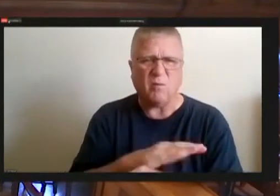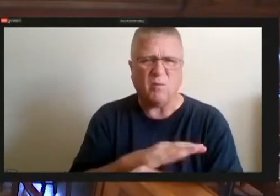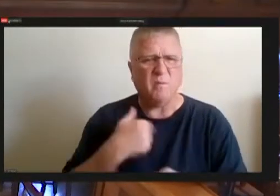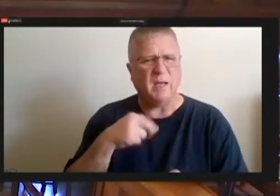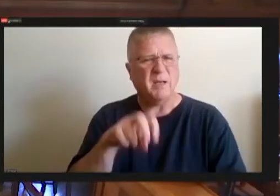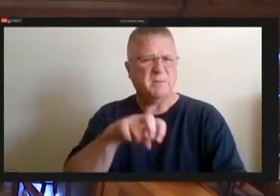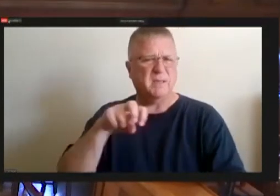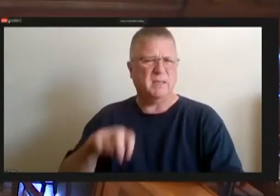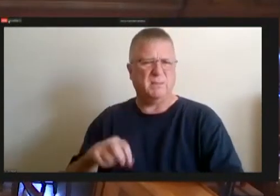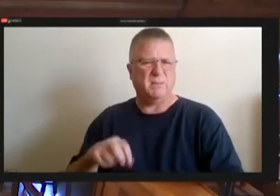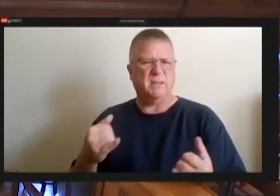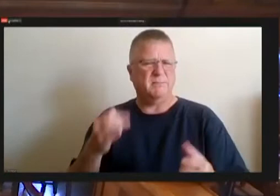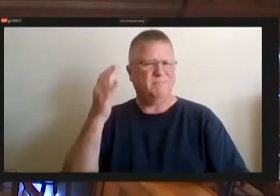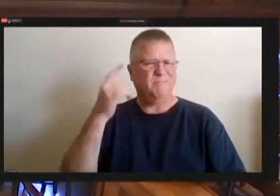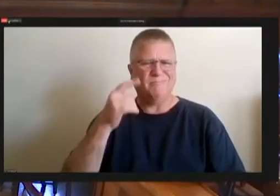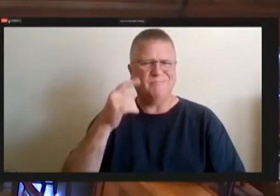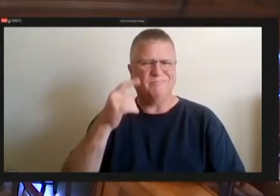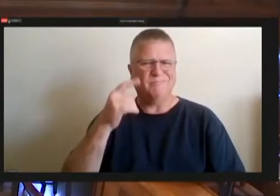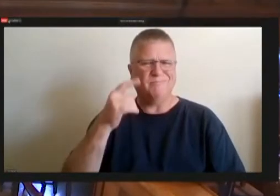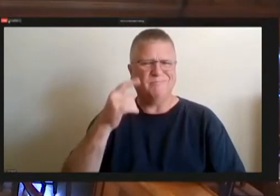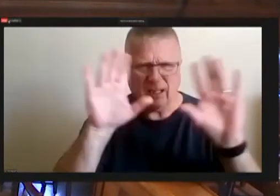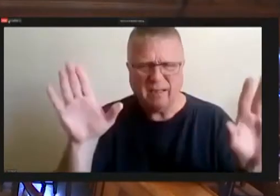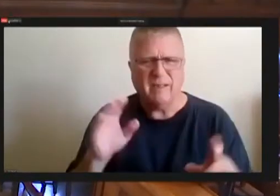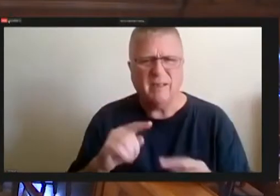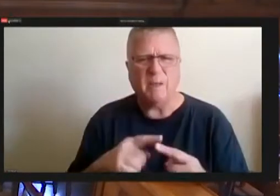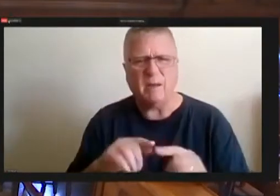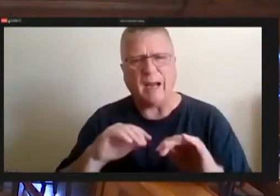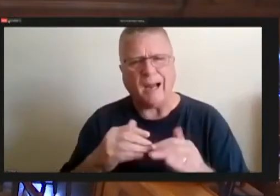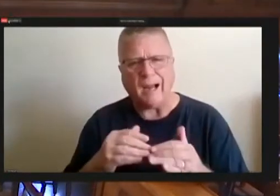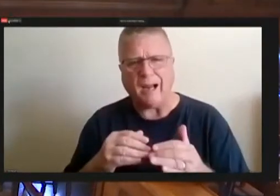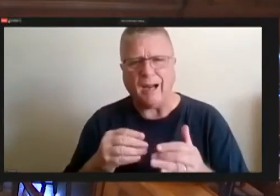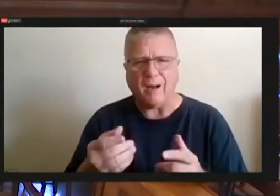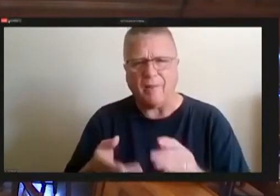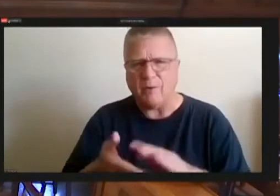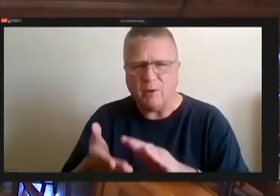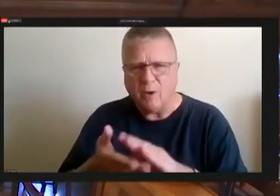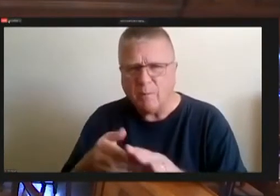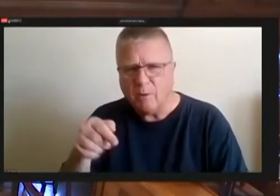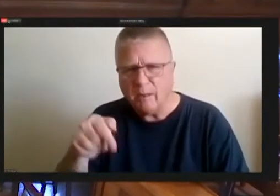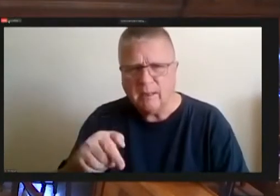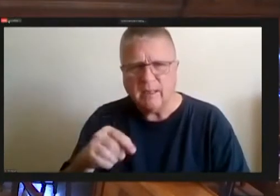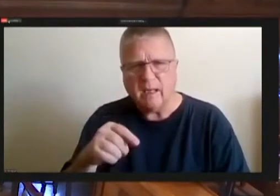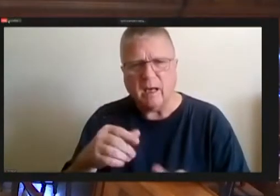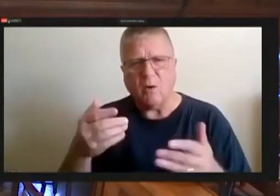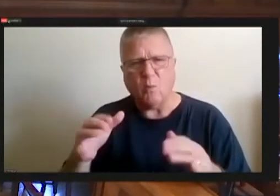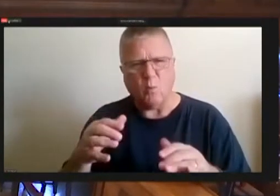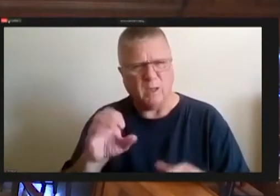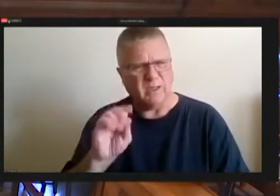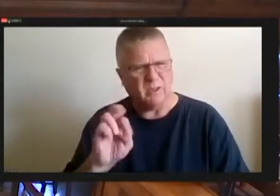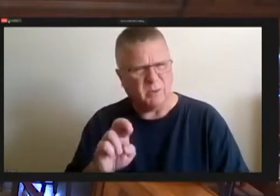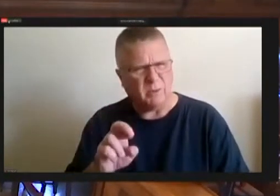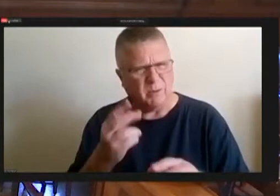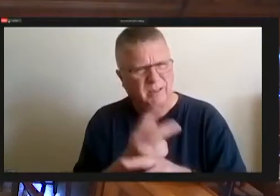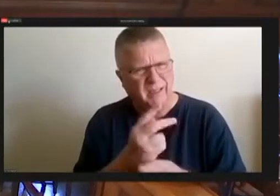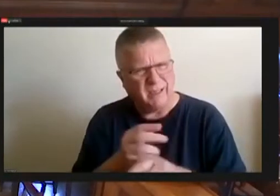clarity on how this is going to be operated how one sweeper is going to take care of the entire city of Pittsburgh.